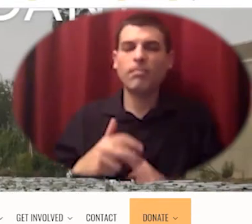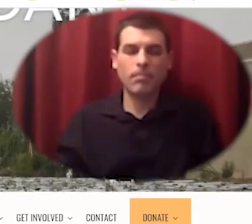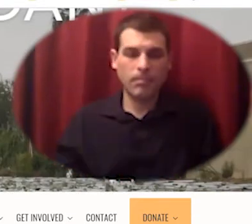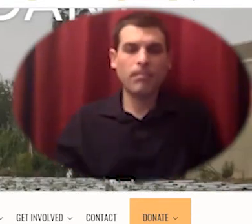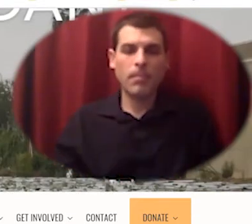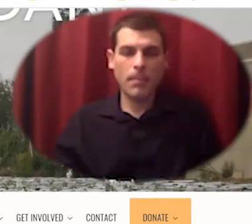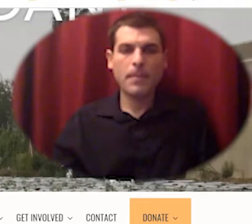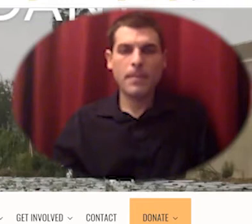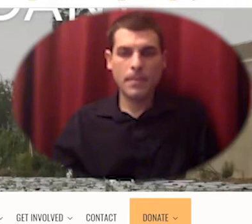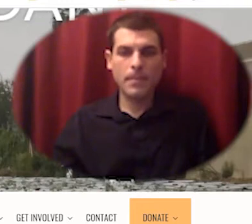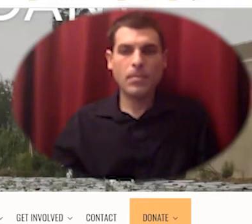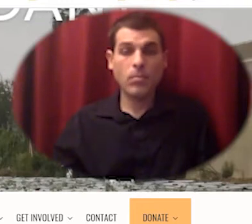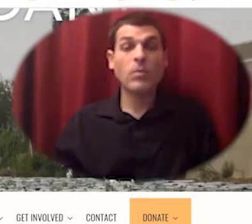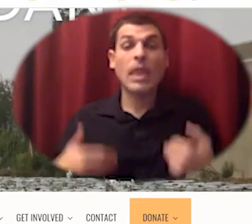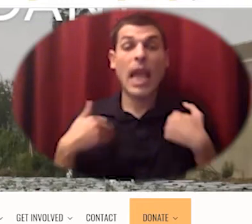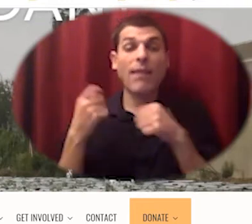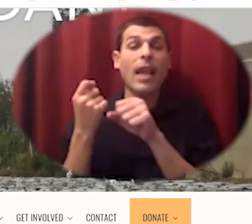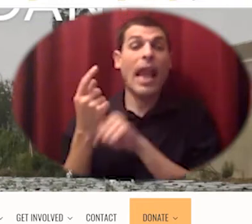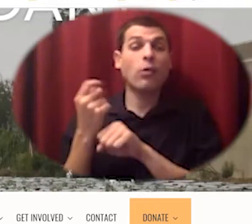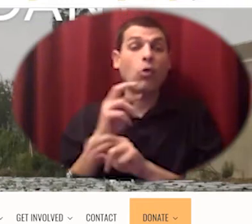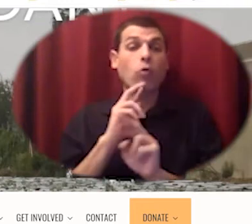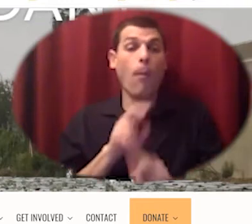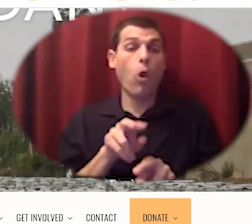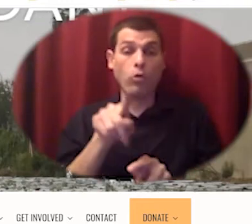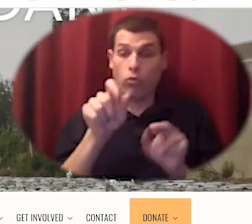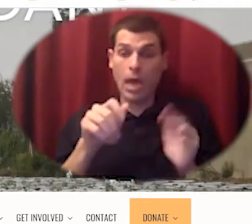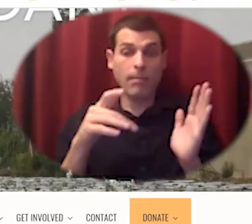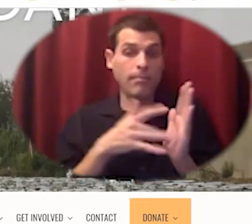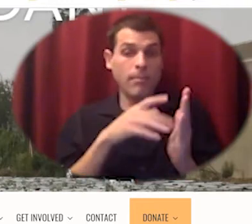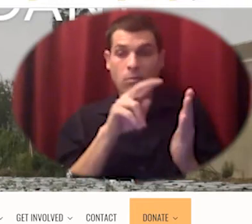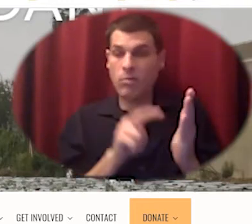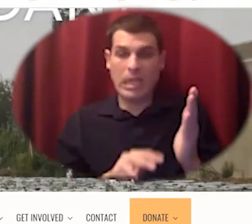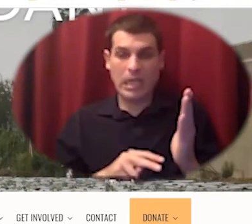their annual report is gorgeous and so full of information